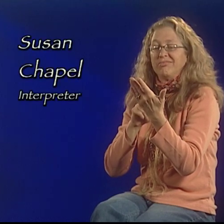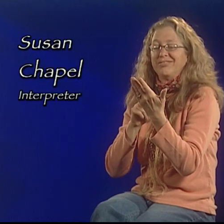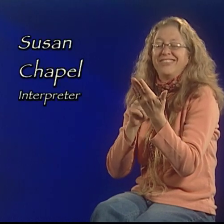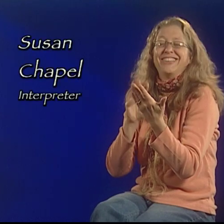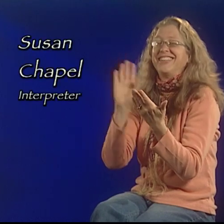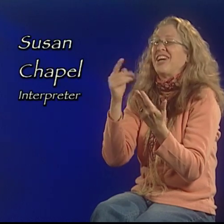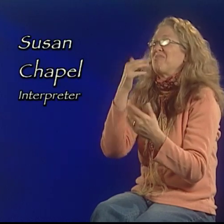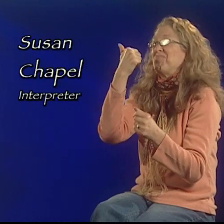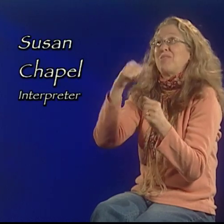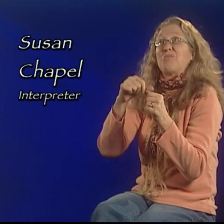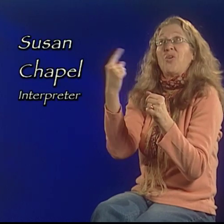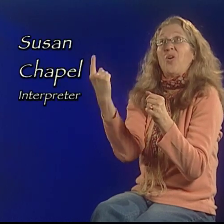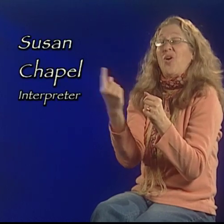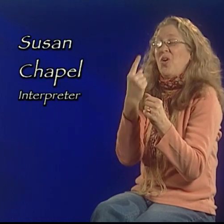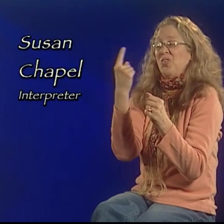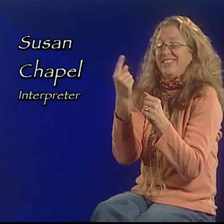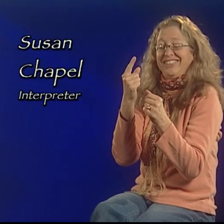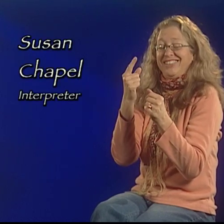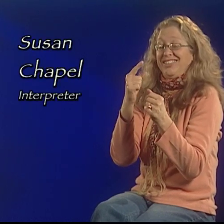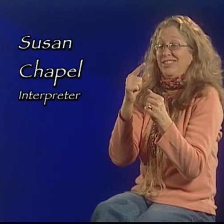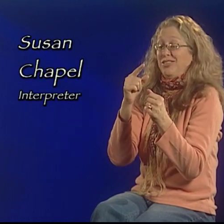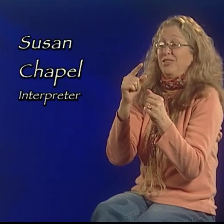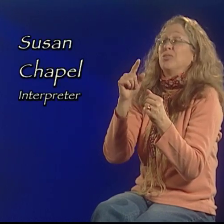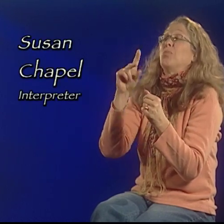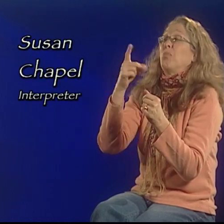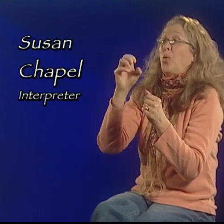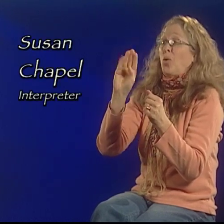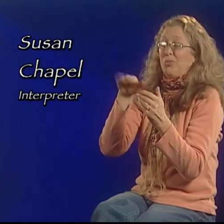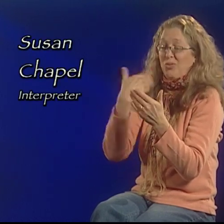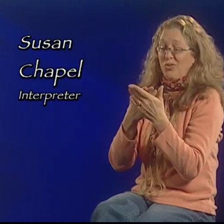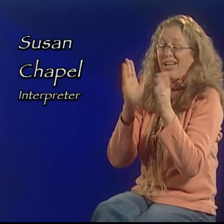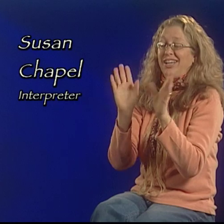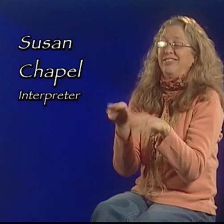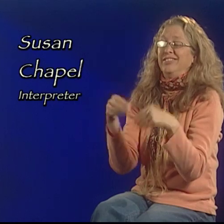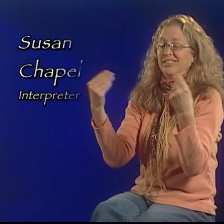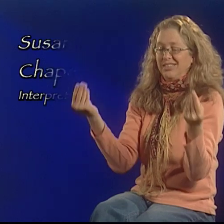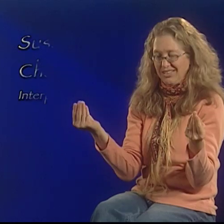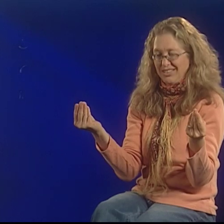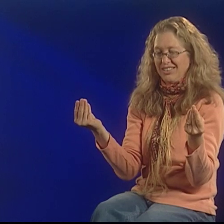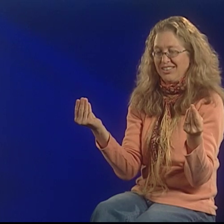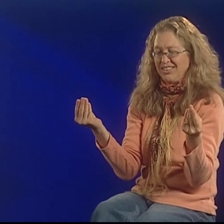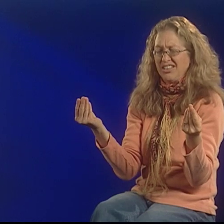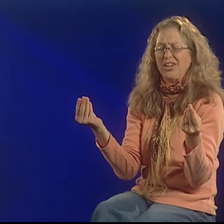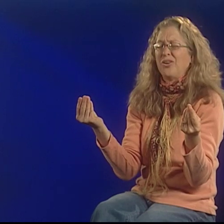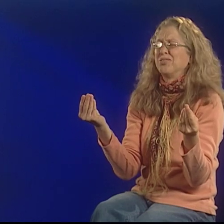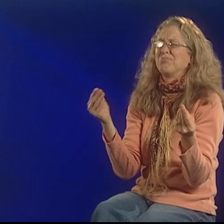Whenever I'd get the poems, the first time I saw them, I would always look at them